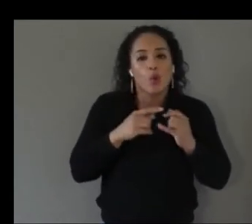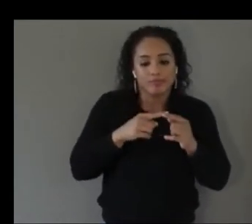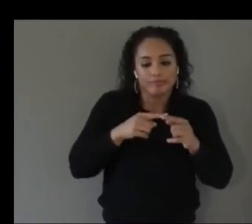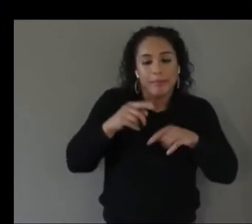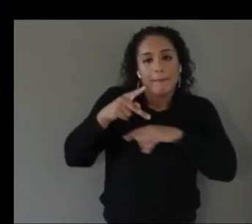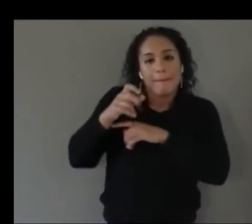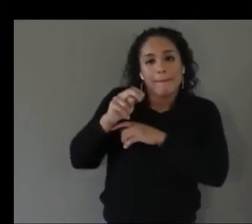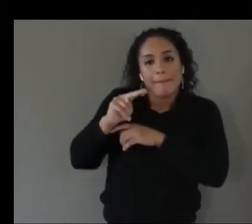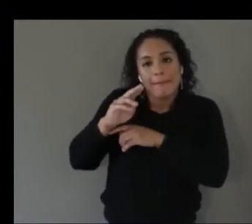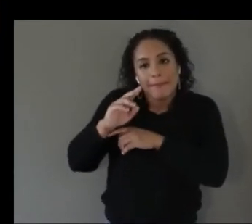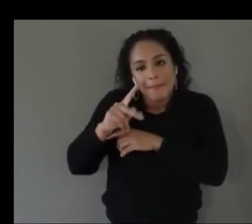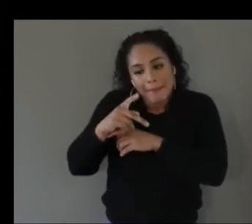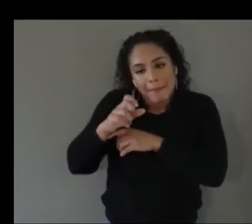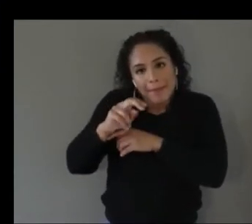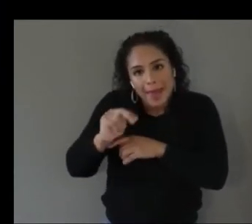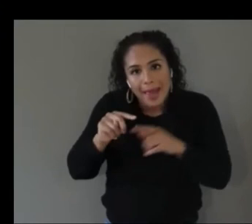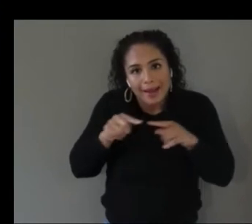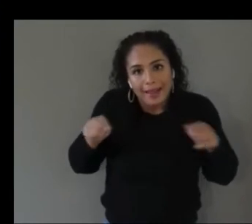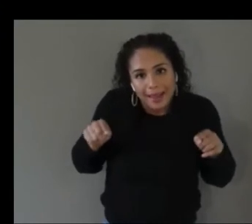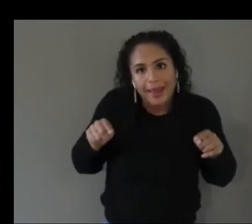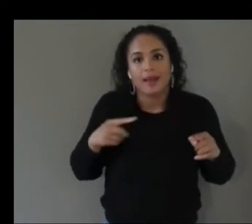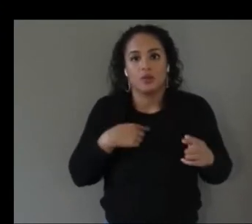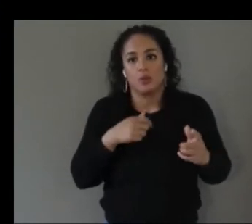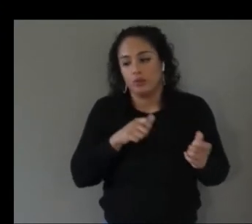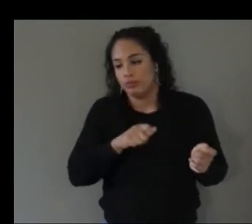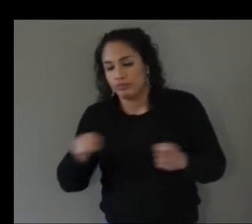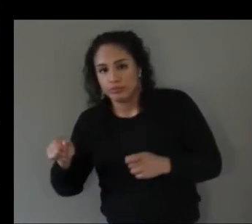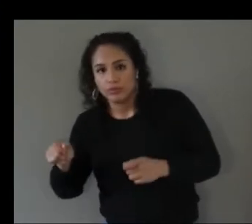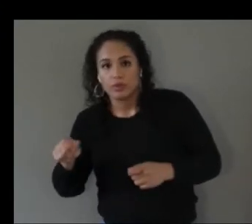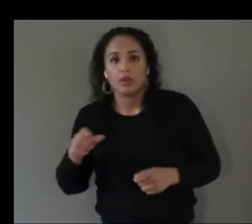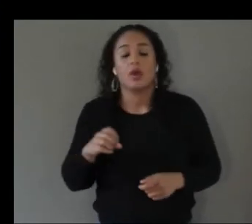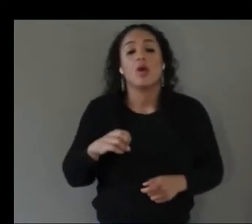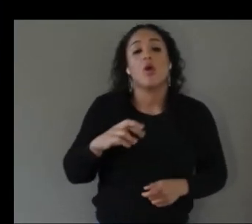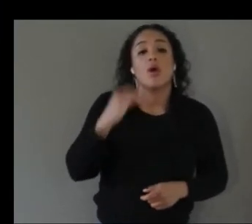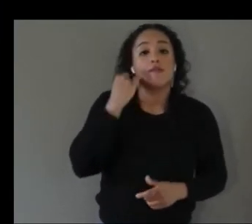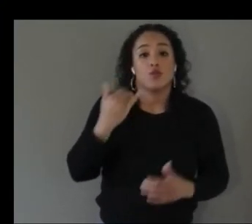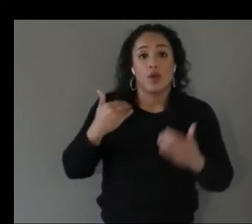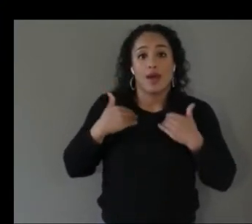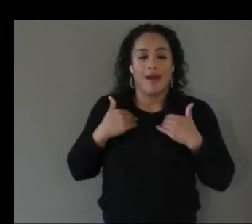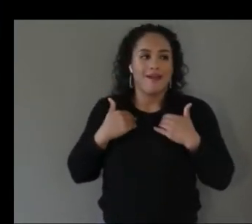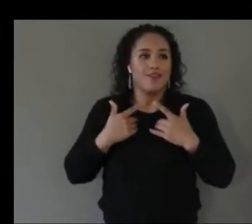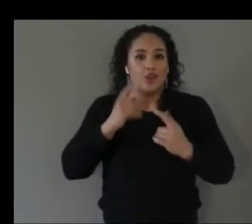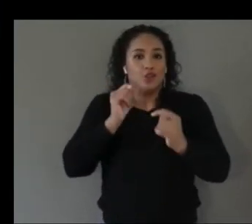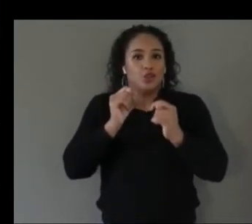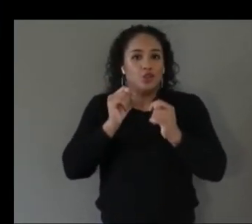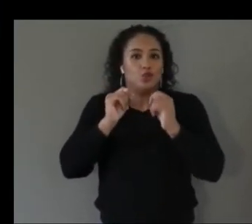like a tutorial beforehand and then here you go play good luck um so it's trying to immerse or